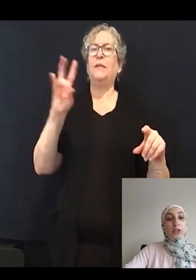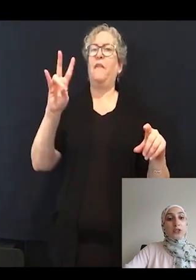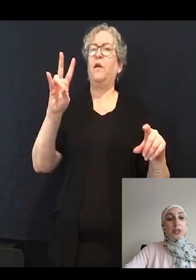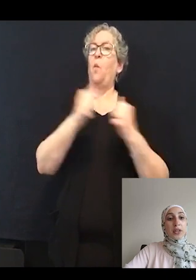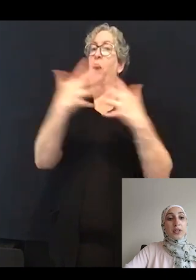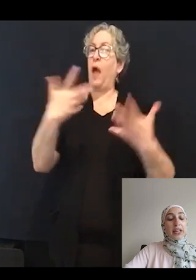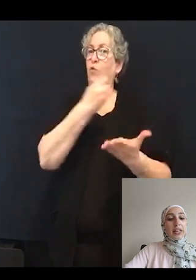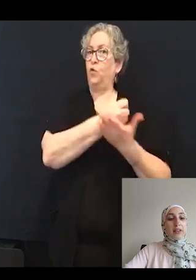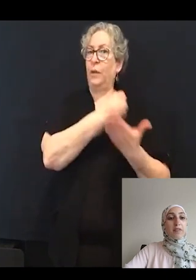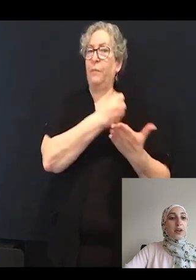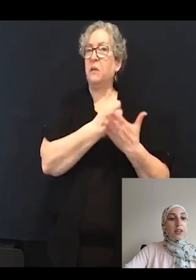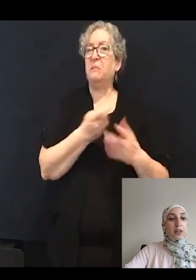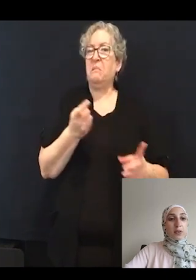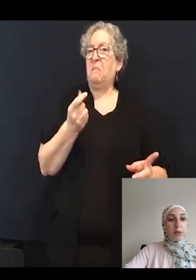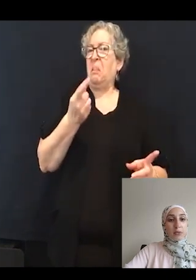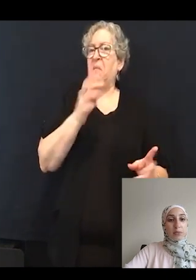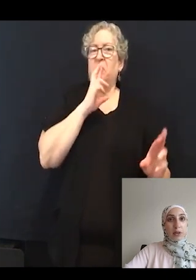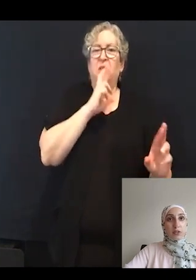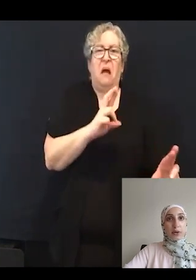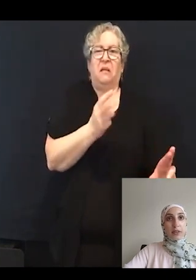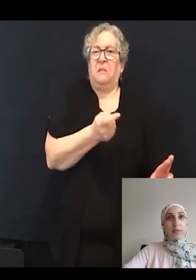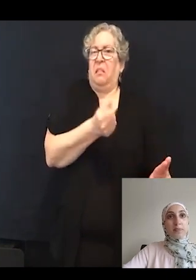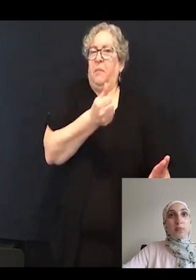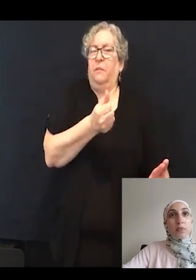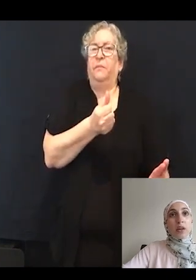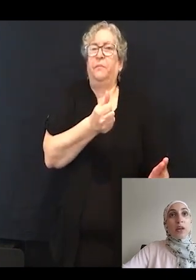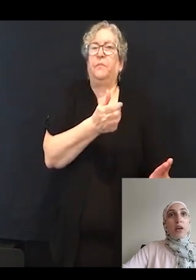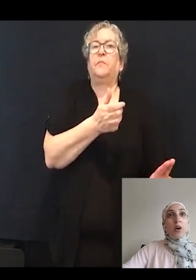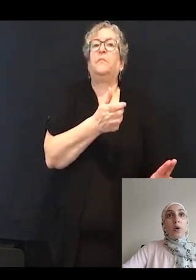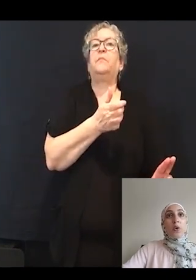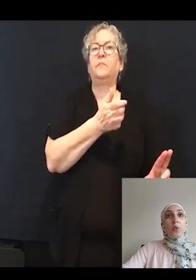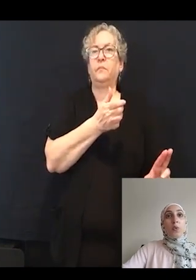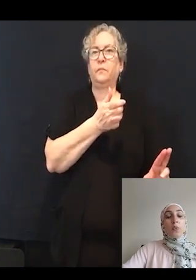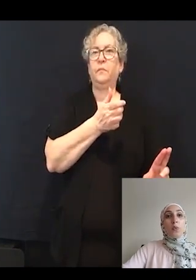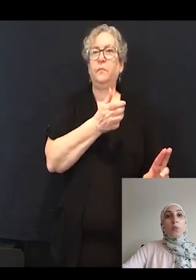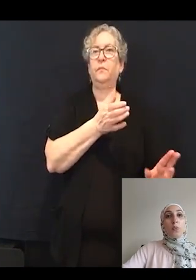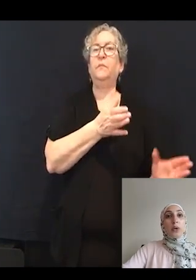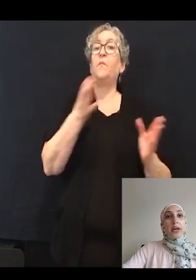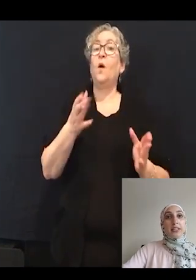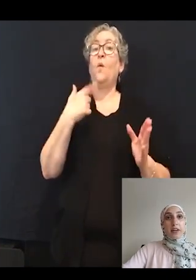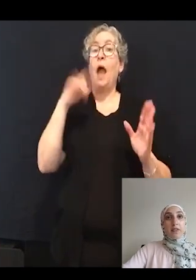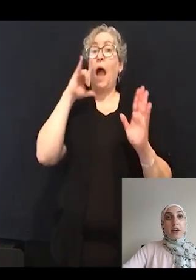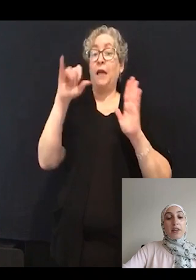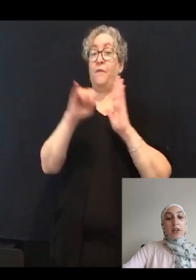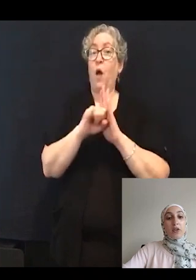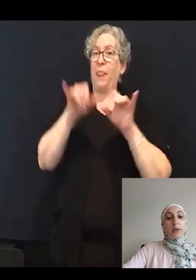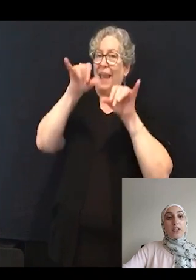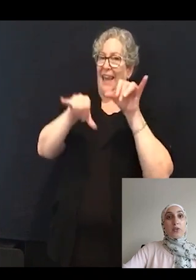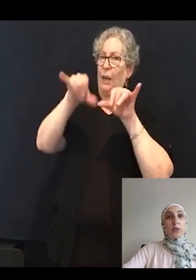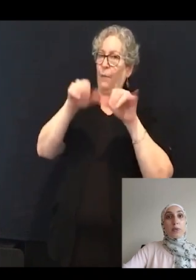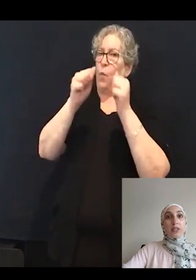They have very little mean response rate. We identified that incubation with plus minus Bay K